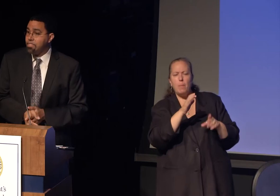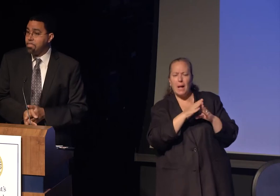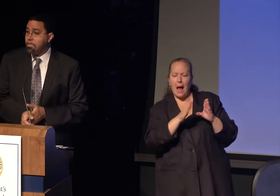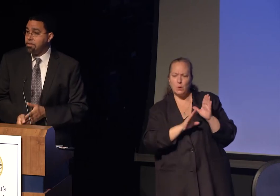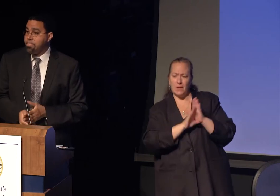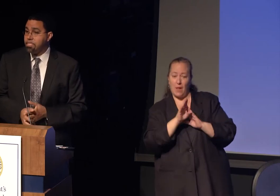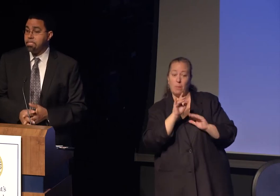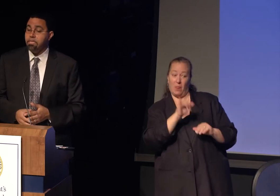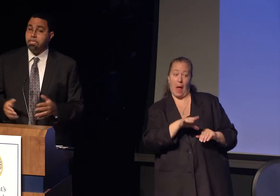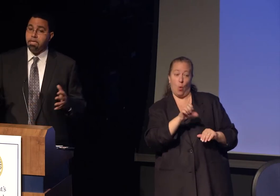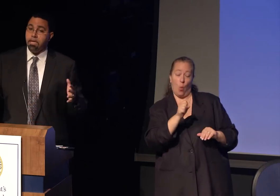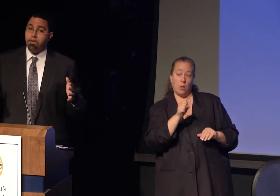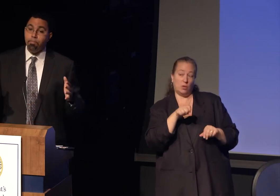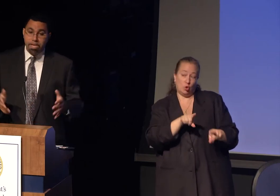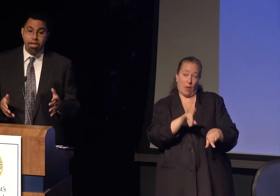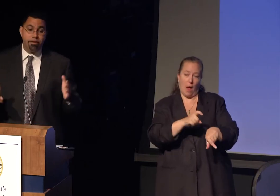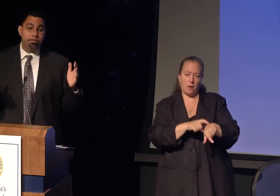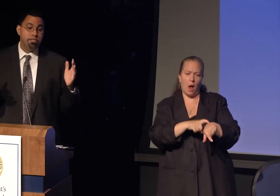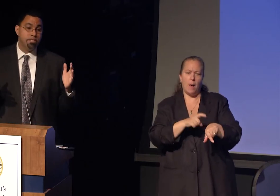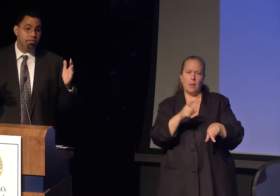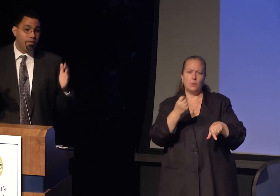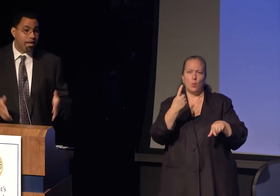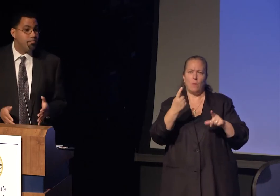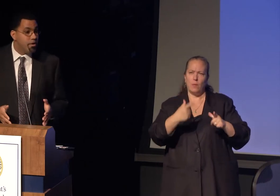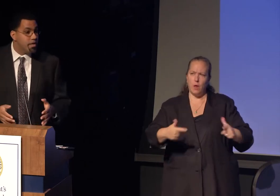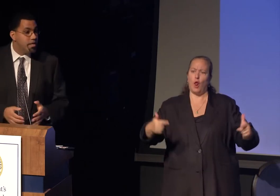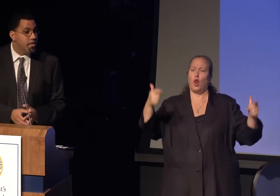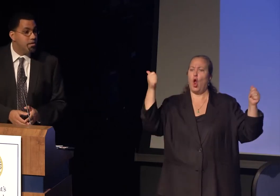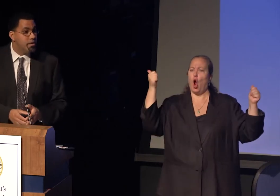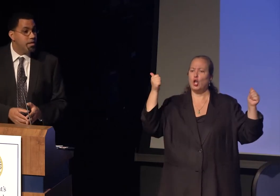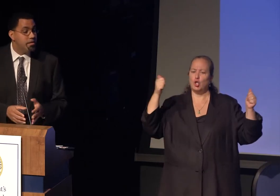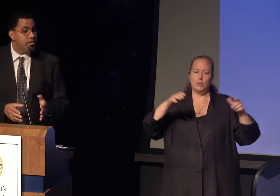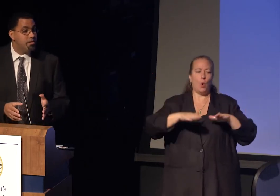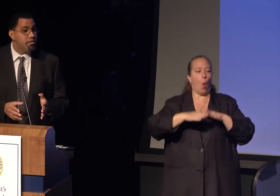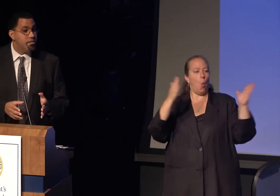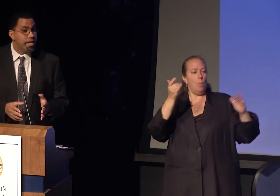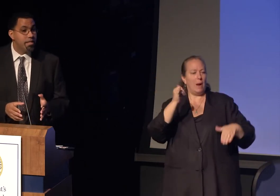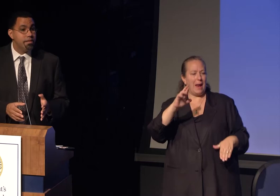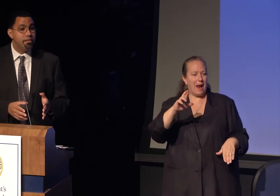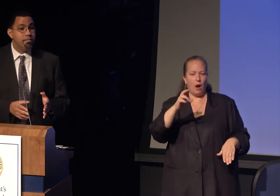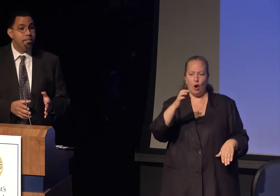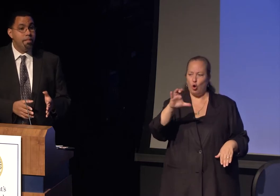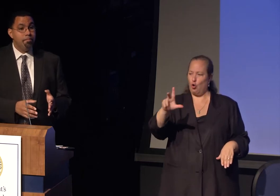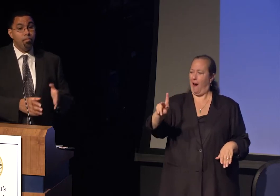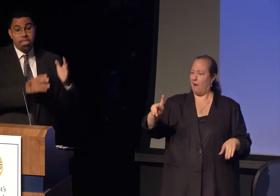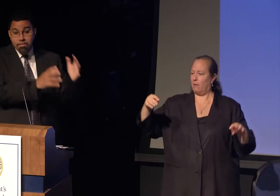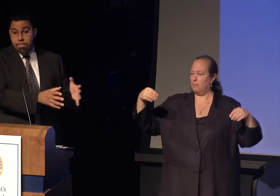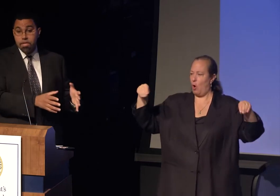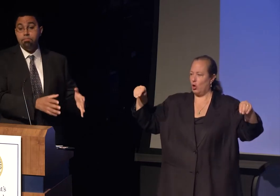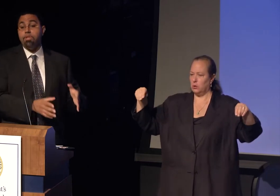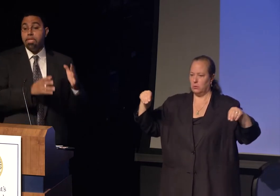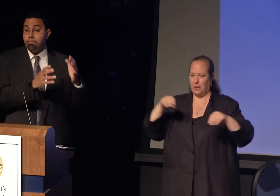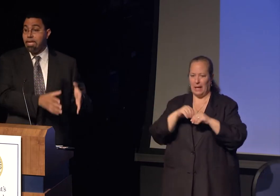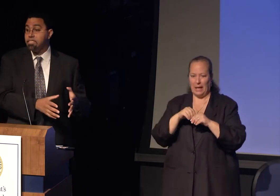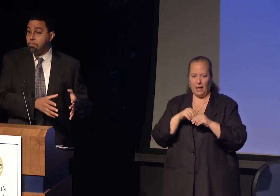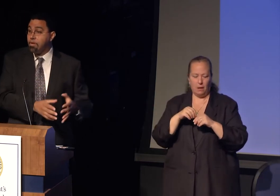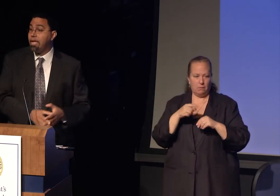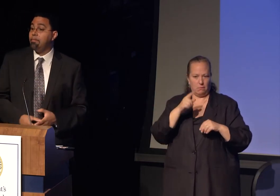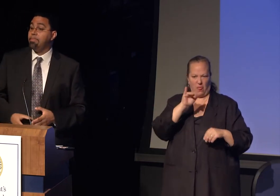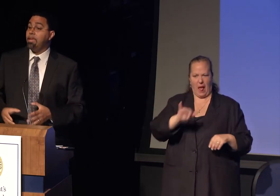was the largest open-air crack market in New England. We lived in the community, ran a summer camp there